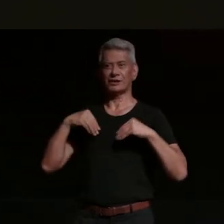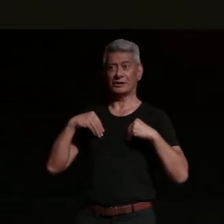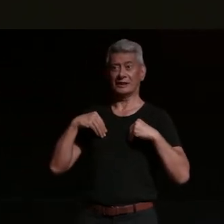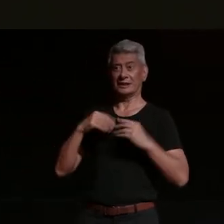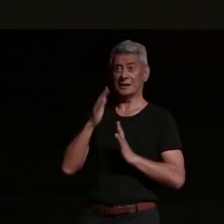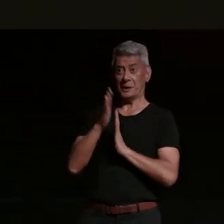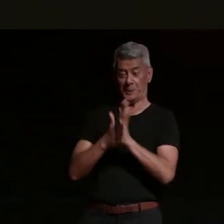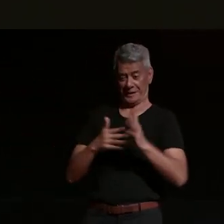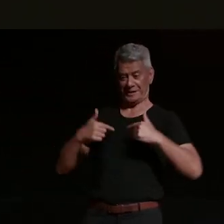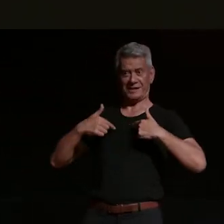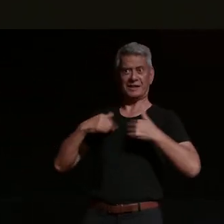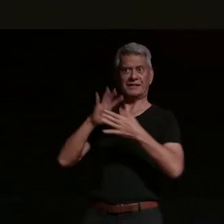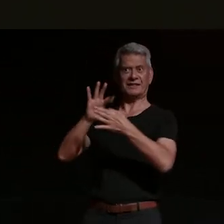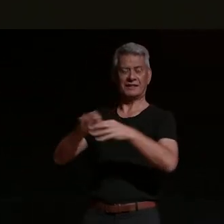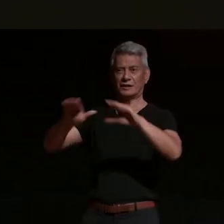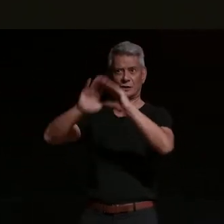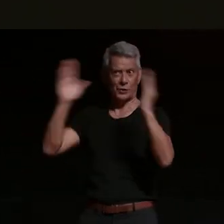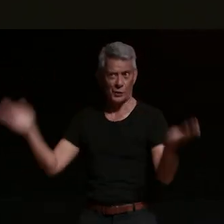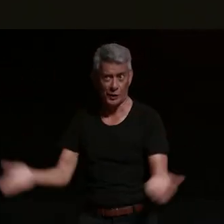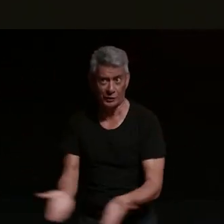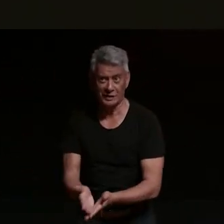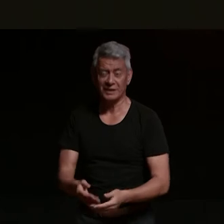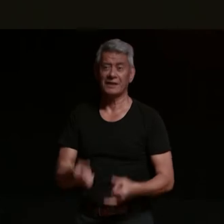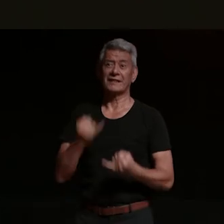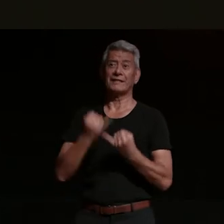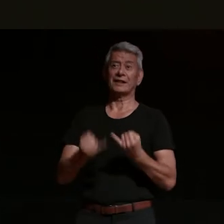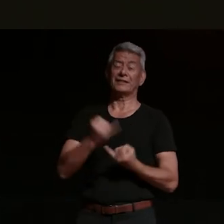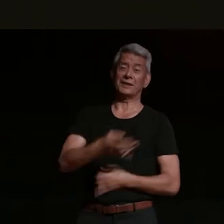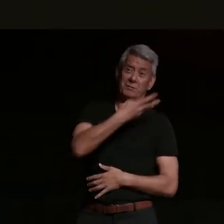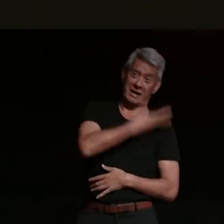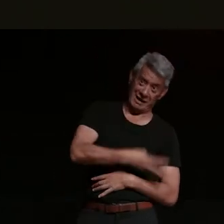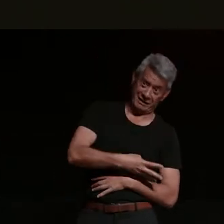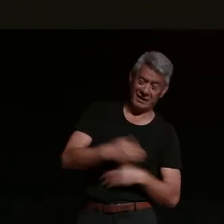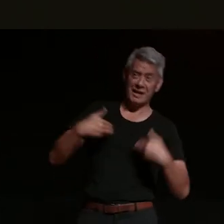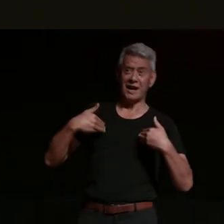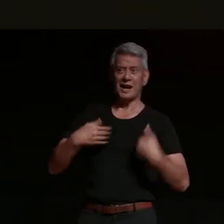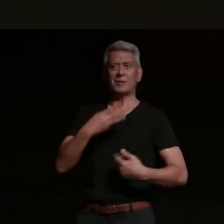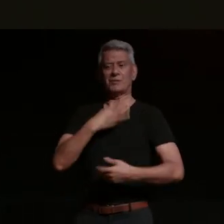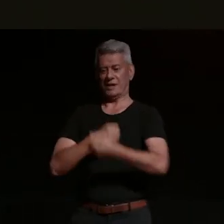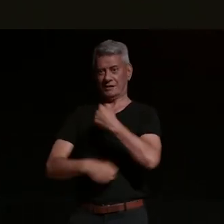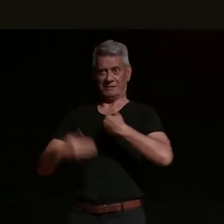all over the world we are incredibly proud of it and i'm incredibly proud of being a president but